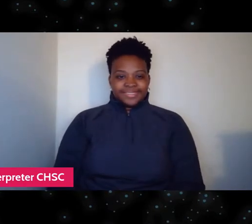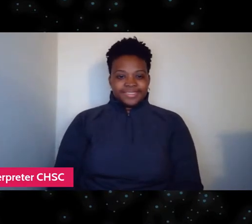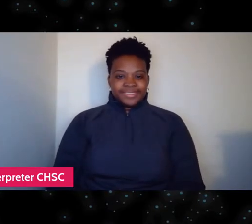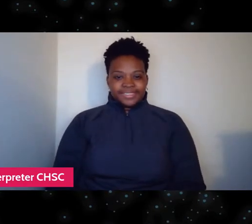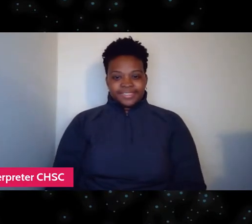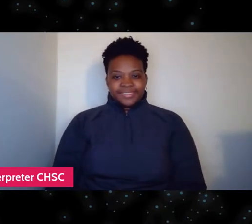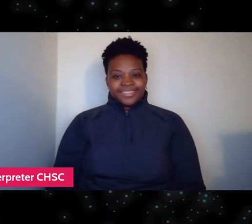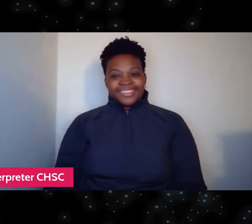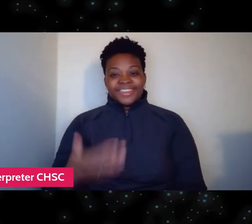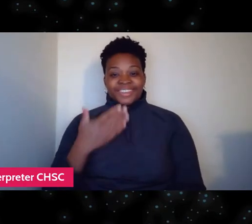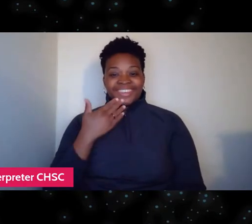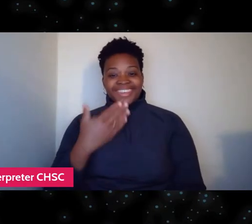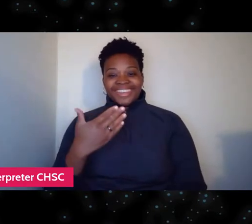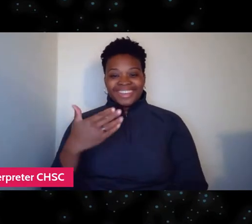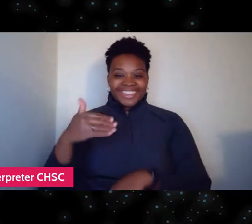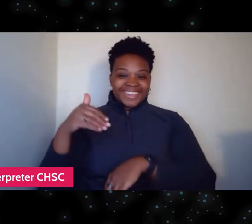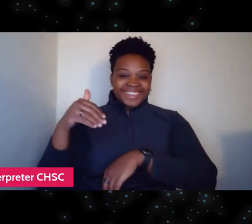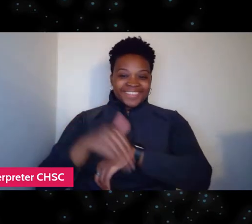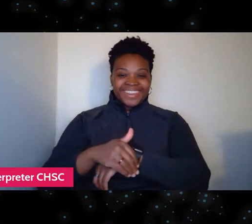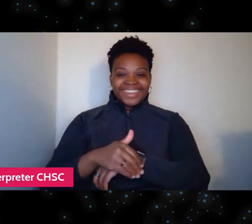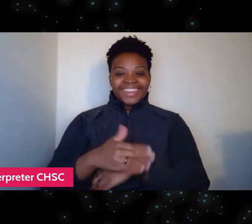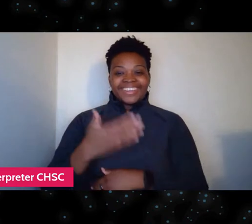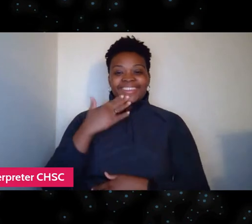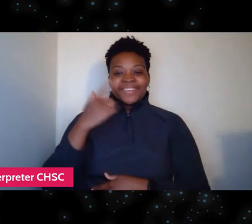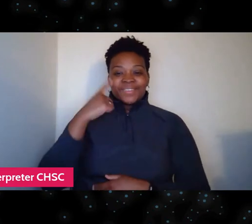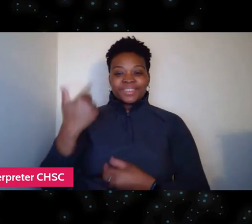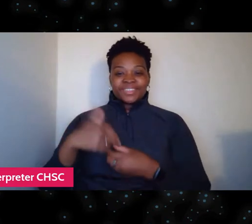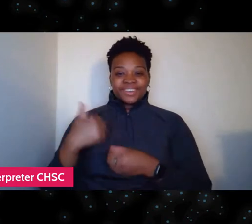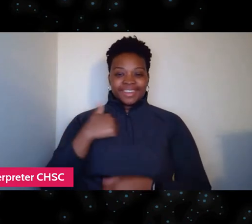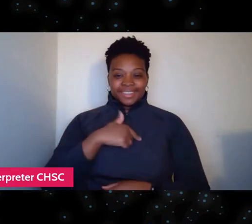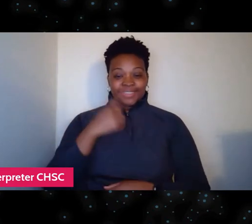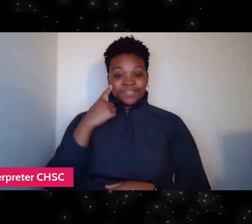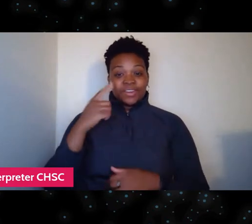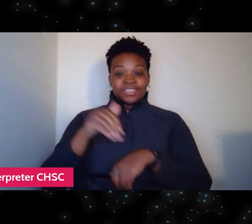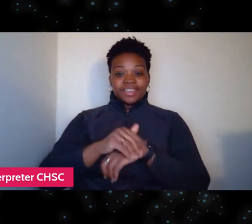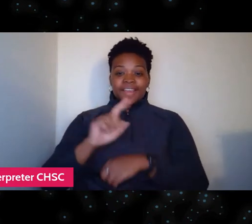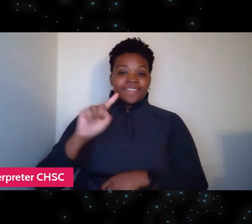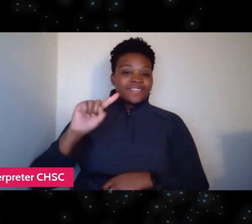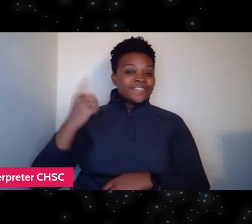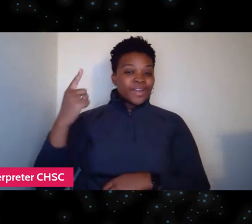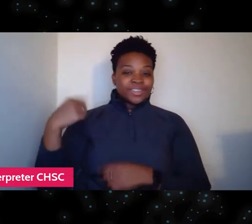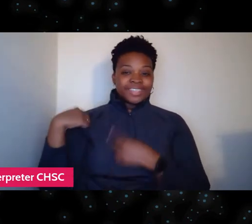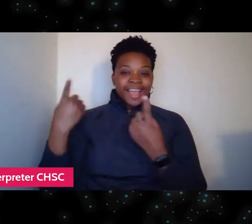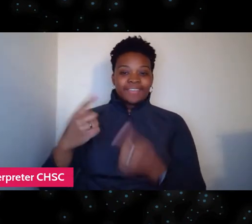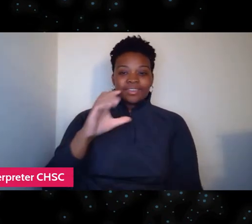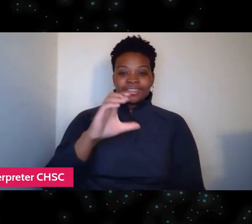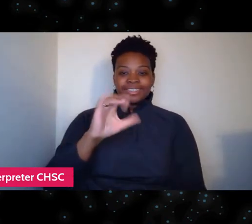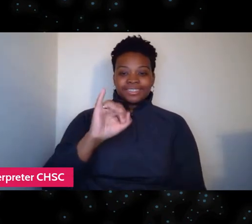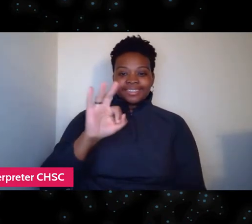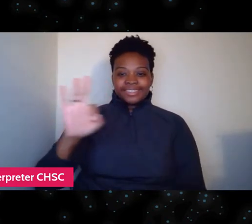Good evening. And thank you for joining us for tonight's first ever CIFF45 Streams Happy Hour